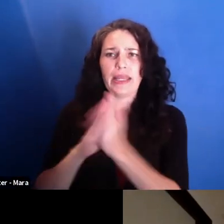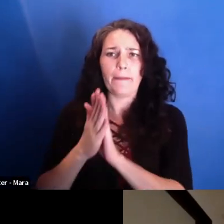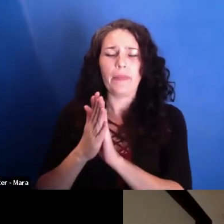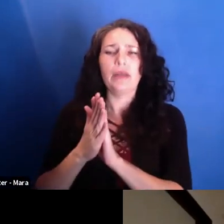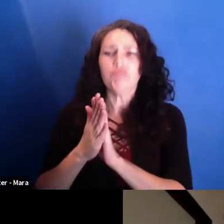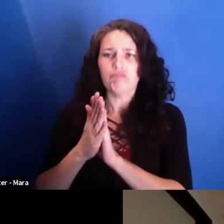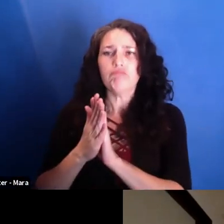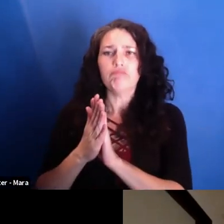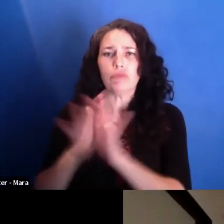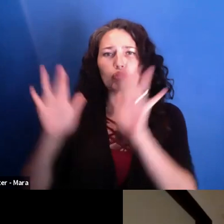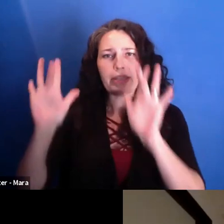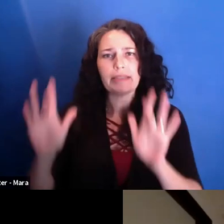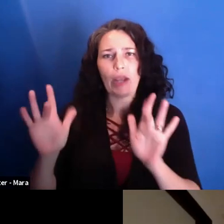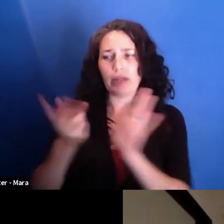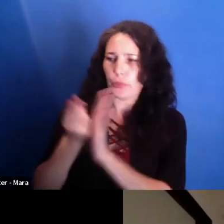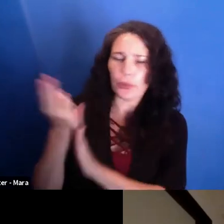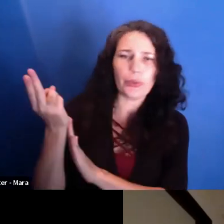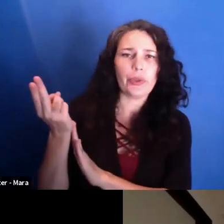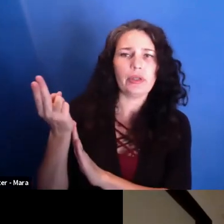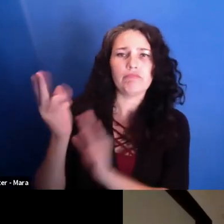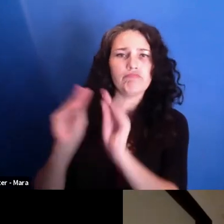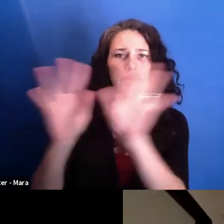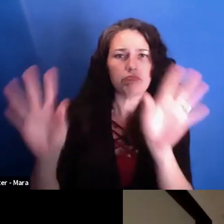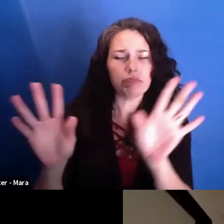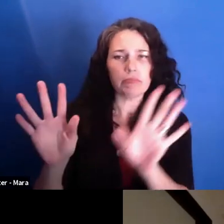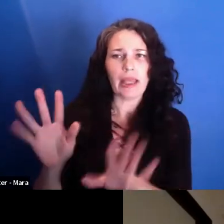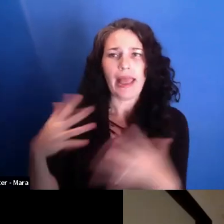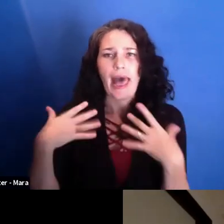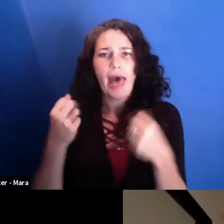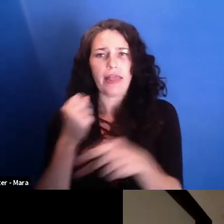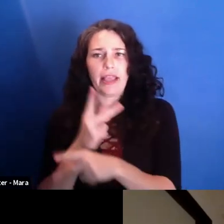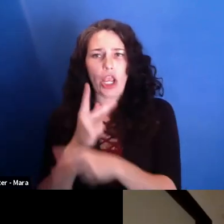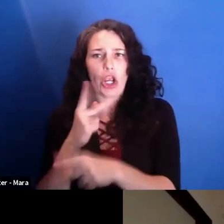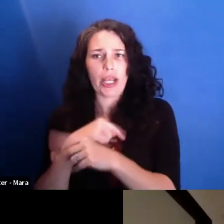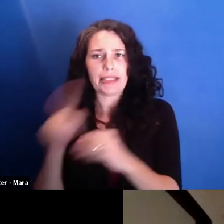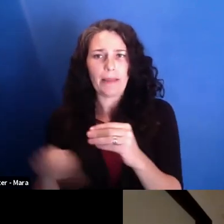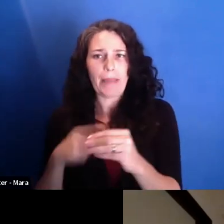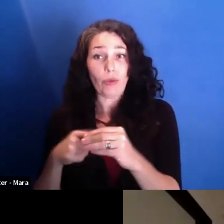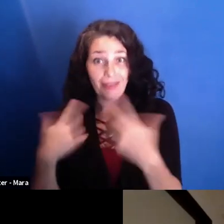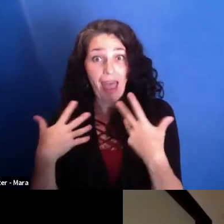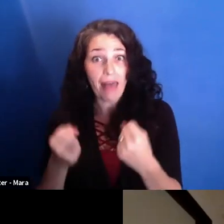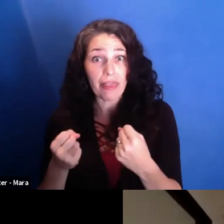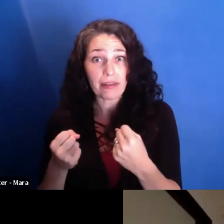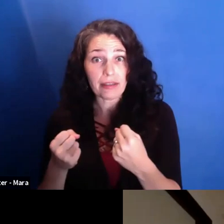Health care is about the health of people. And it is their right to know exactly what is happening